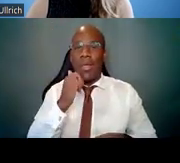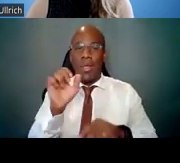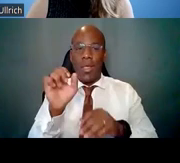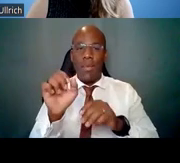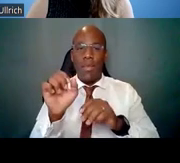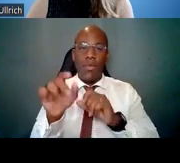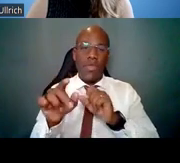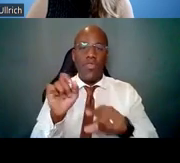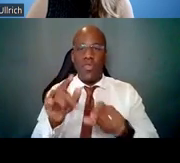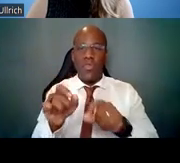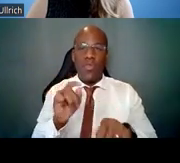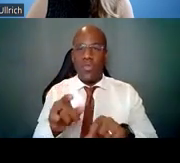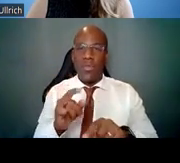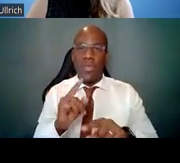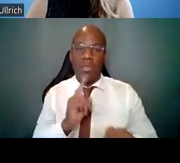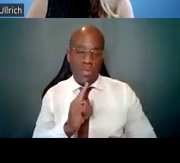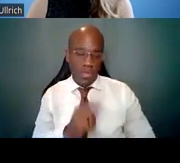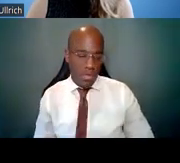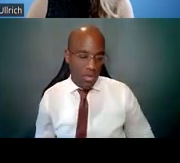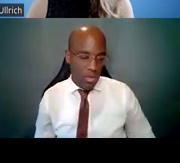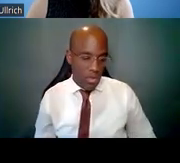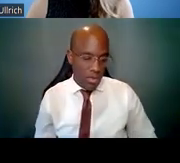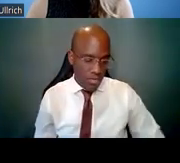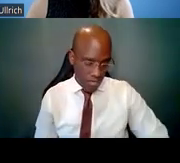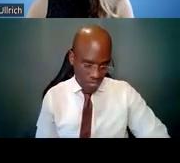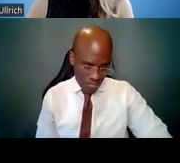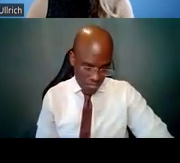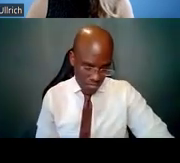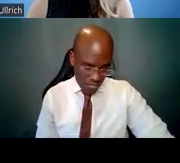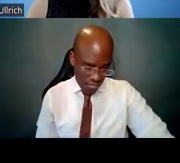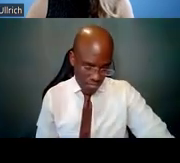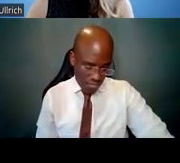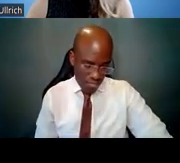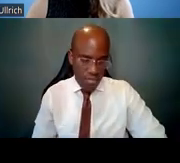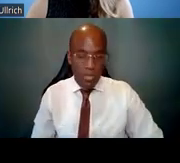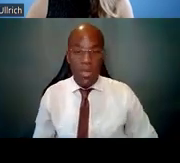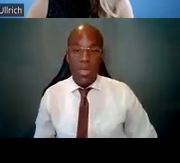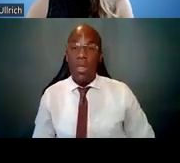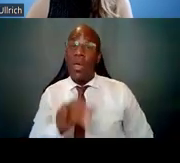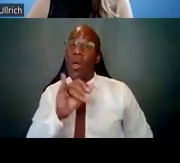In addition, it was also mentioned by Ericka